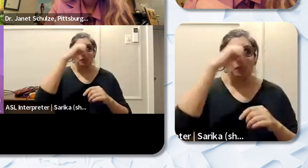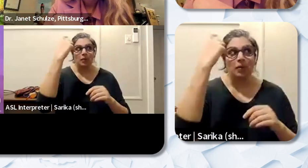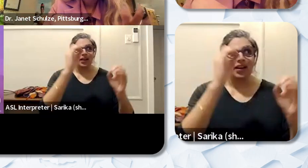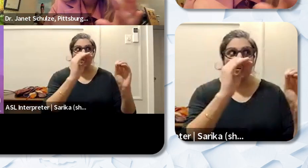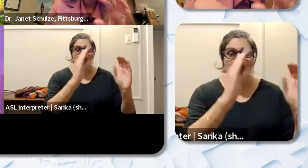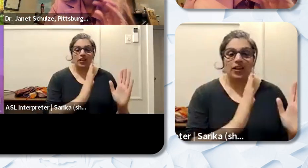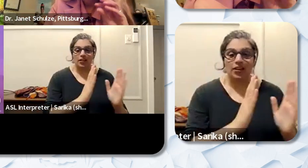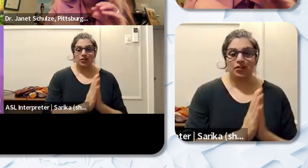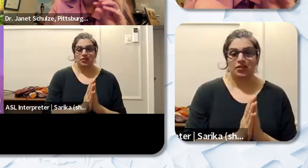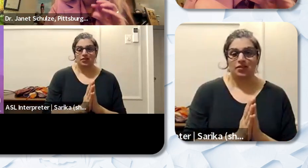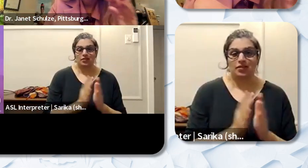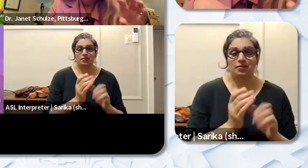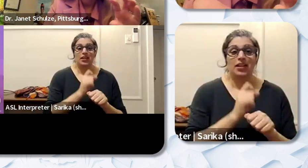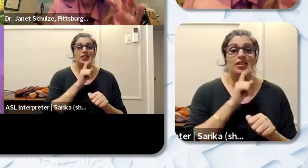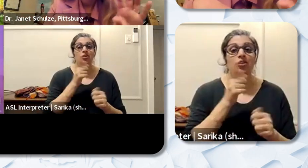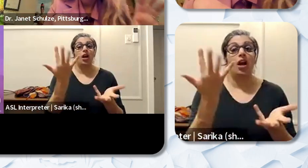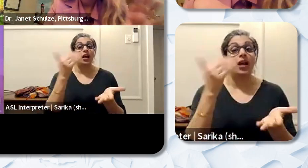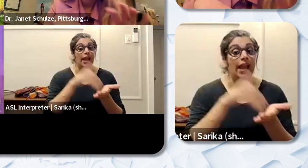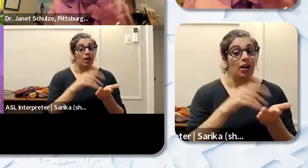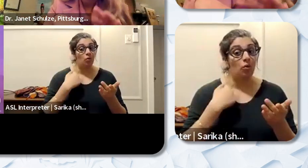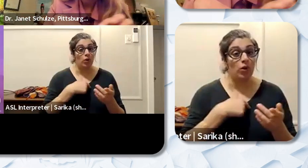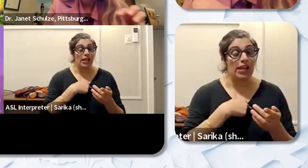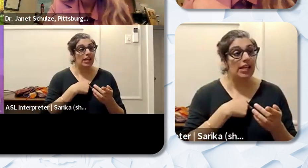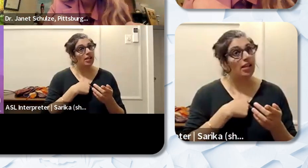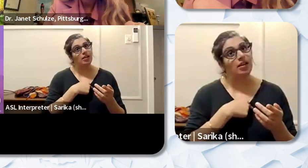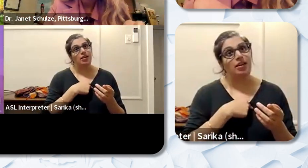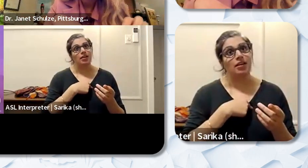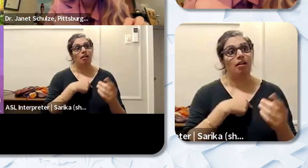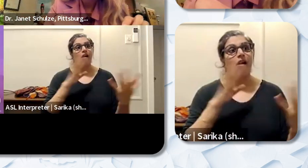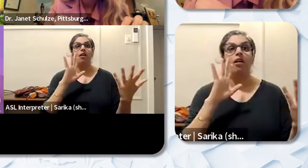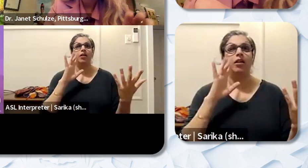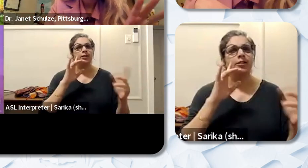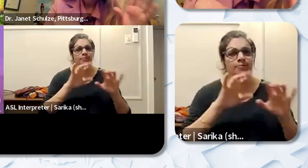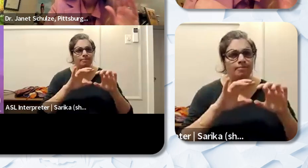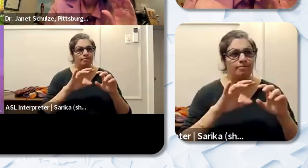and making sure that again we're intentional about how we have spaces for that to happen.